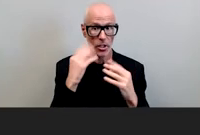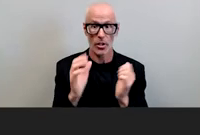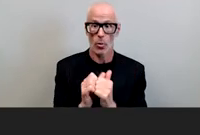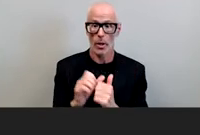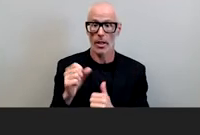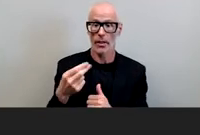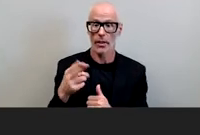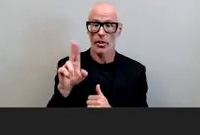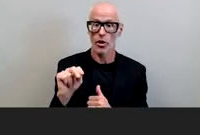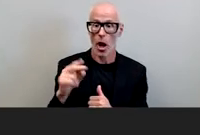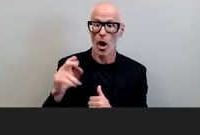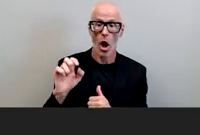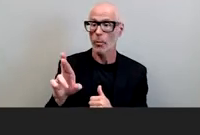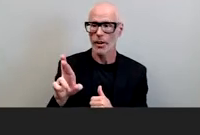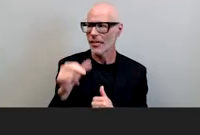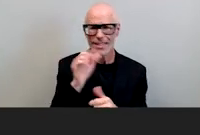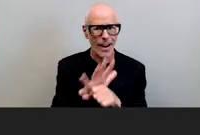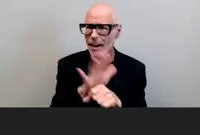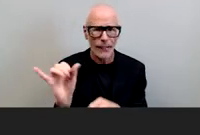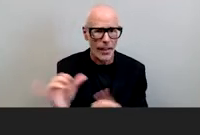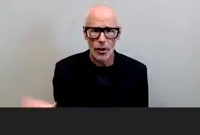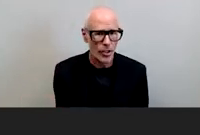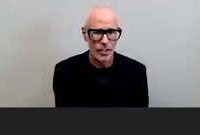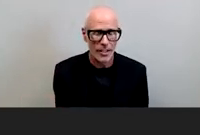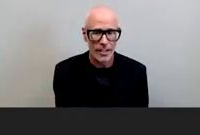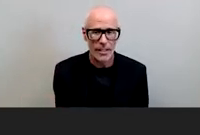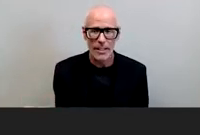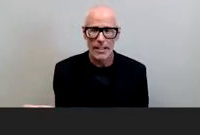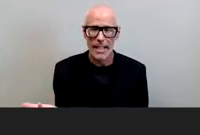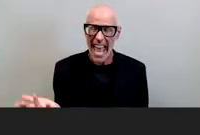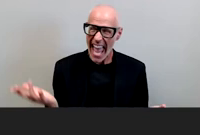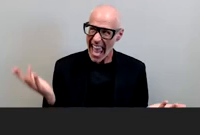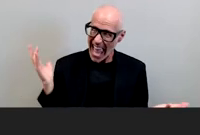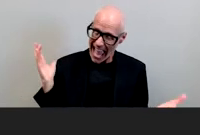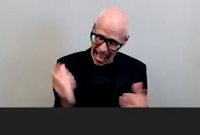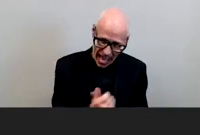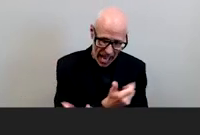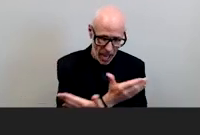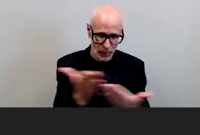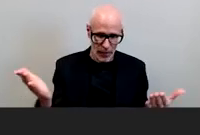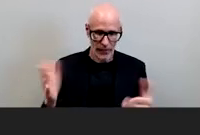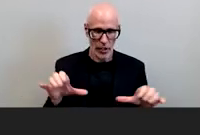that ain't gonna do it either right the everything that you do in the name of anti-racism has to be